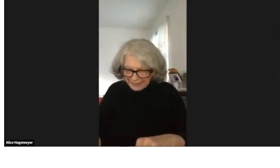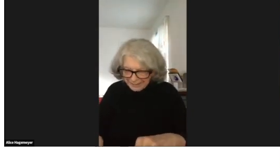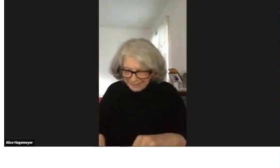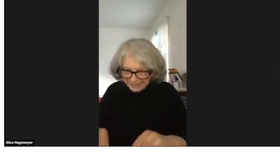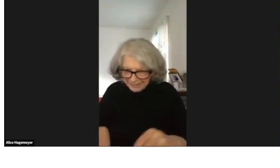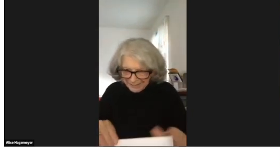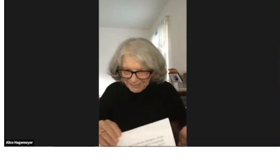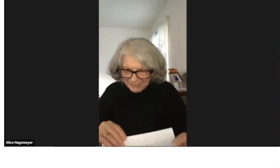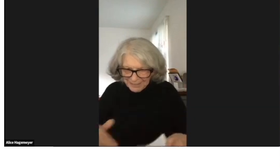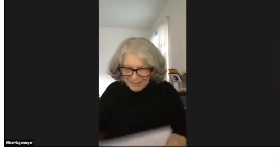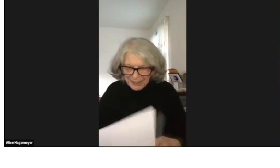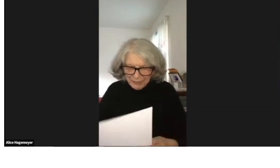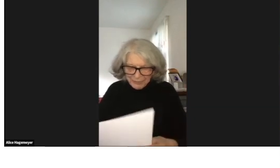Oh, I lost my notes again.